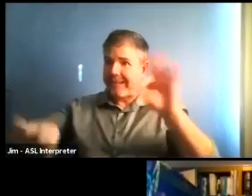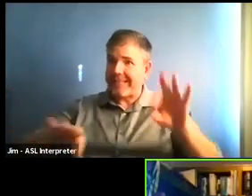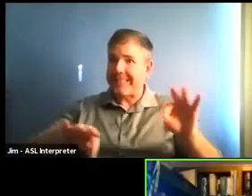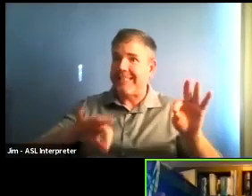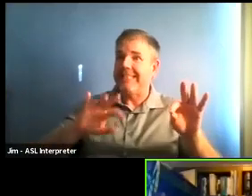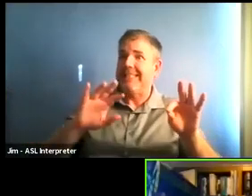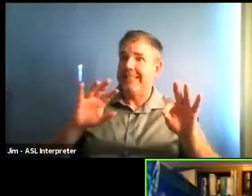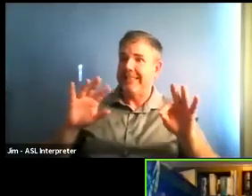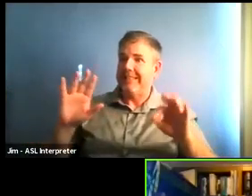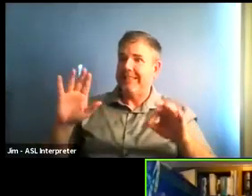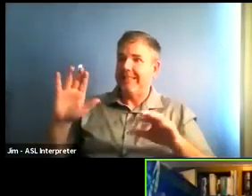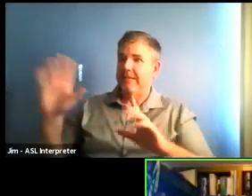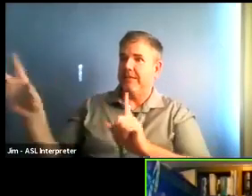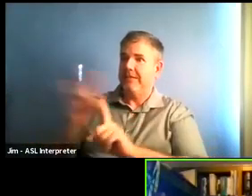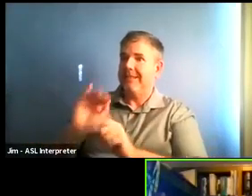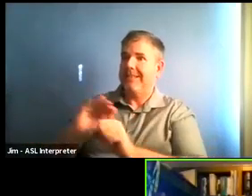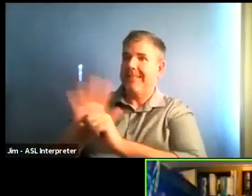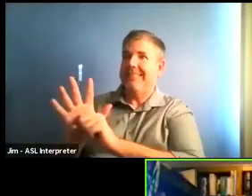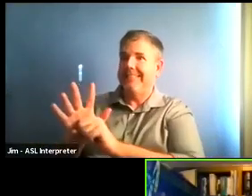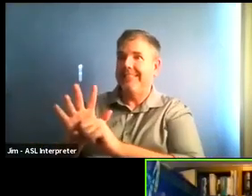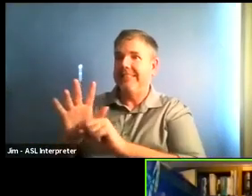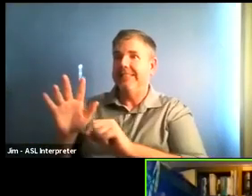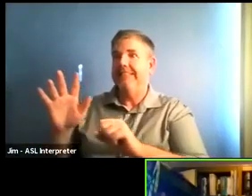Thank you. I encourage our our viewers to go back and